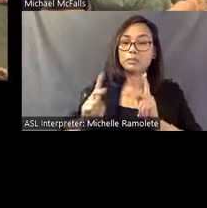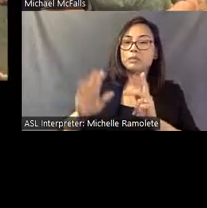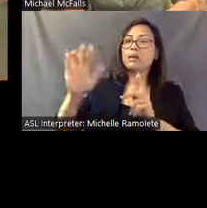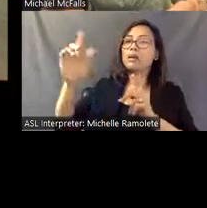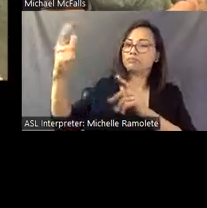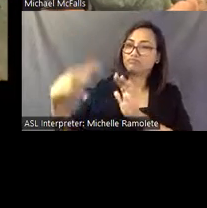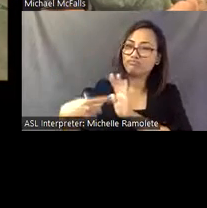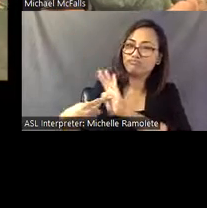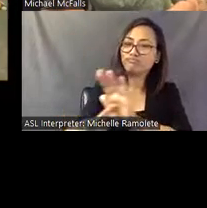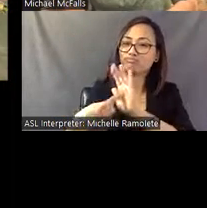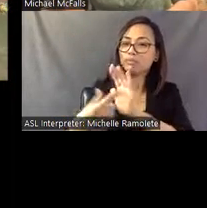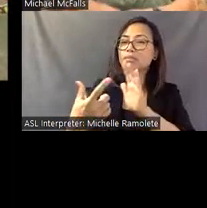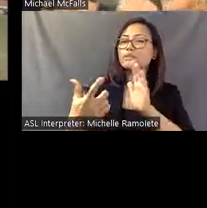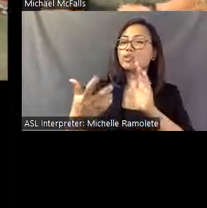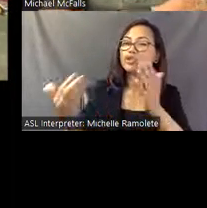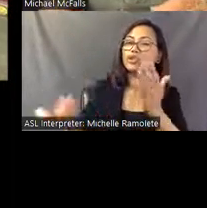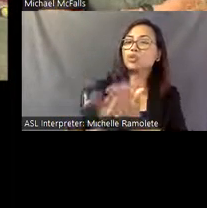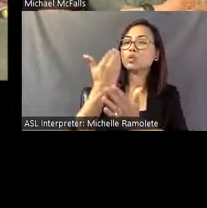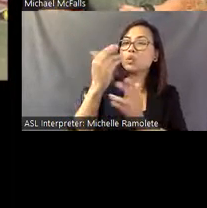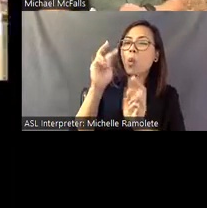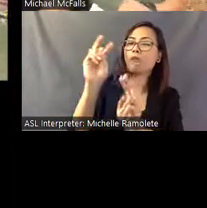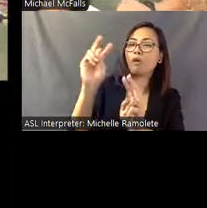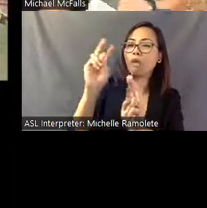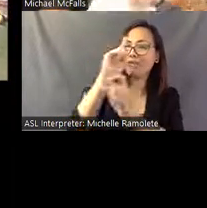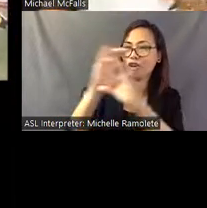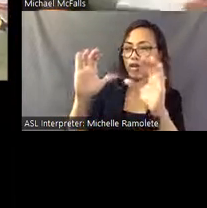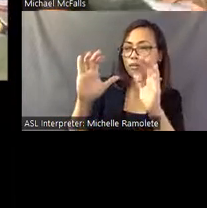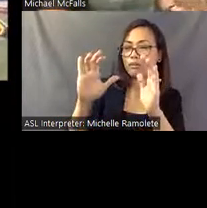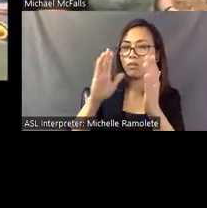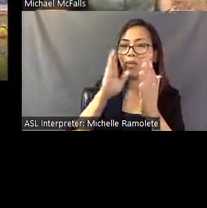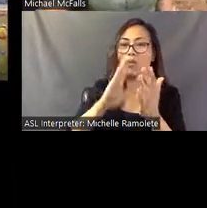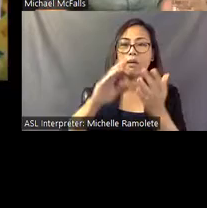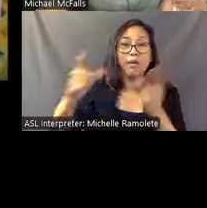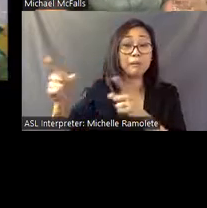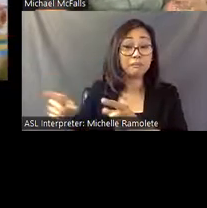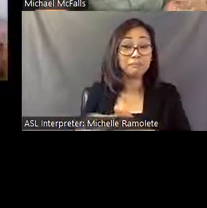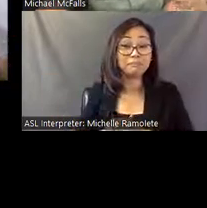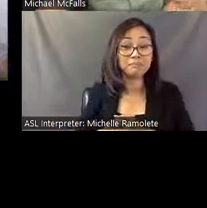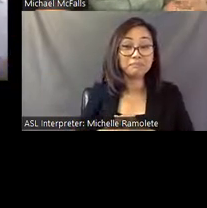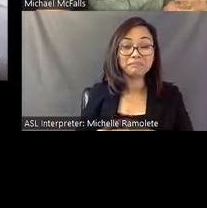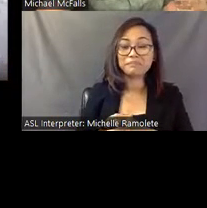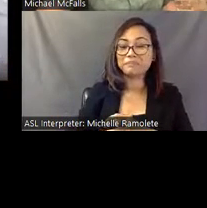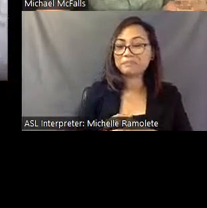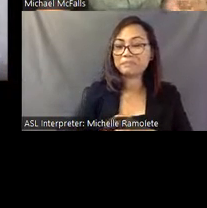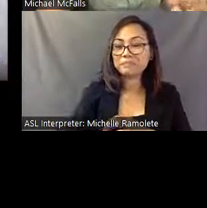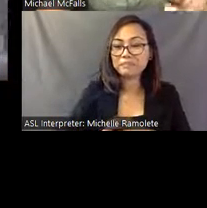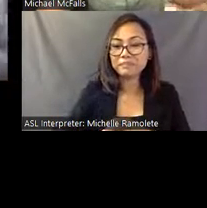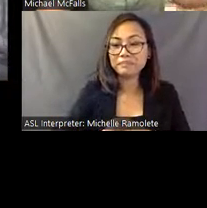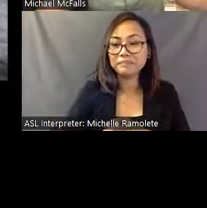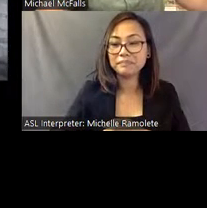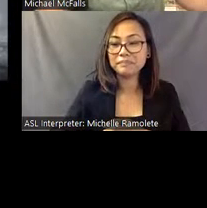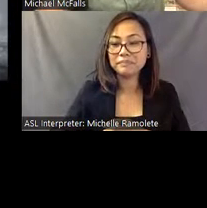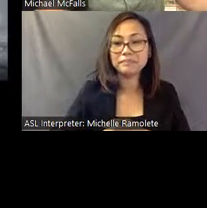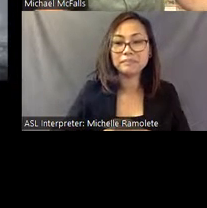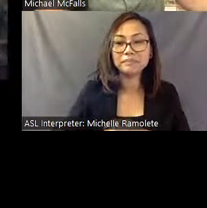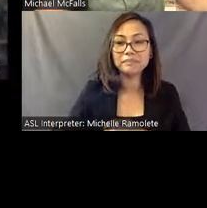vision of what's to come.